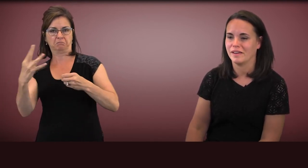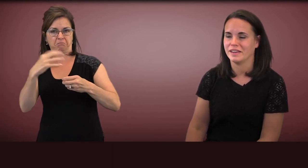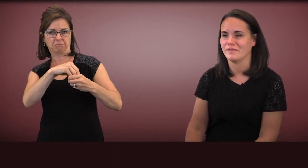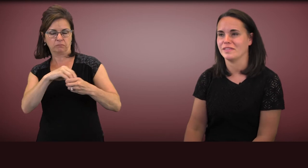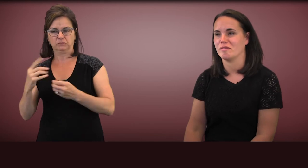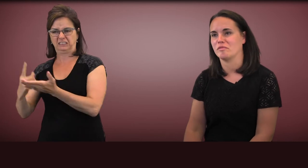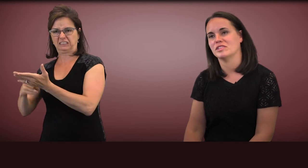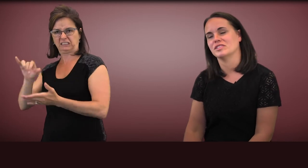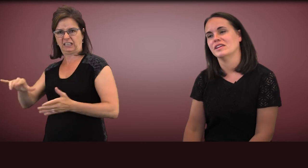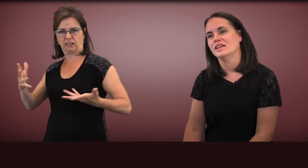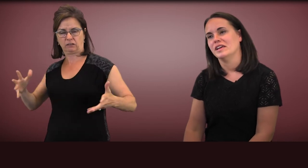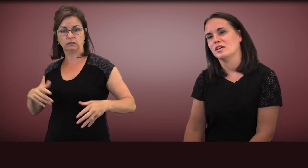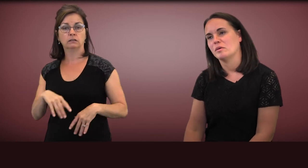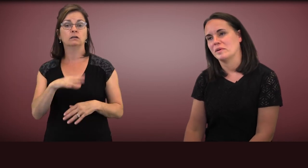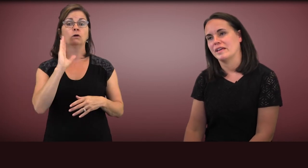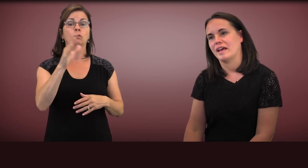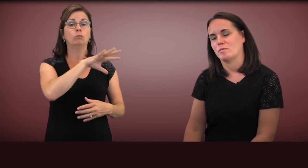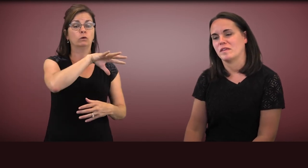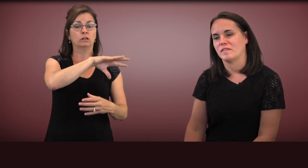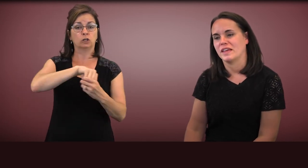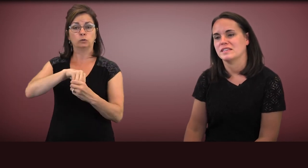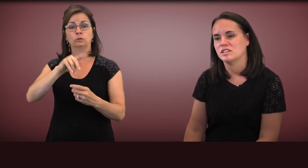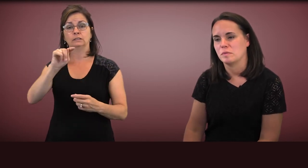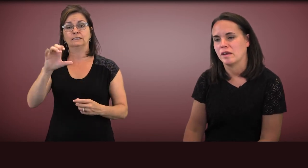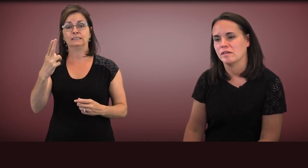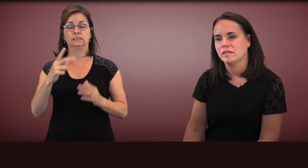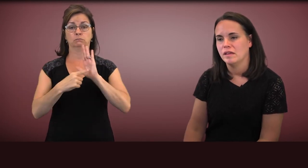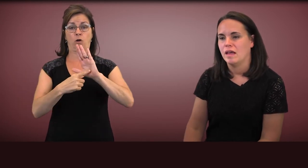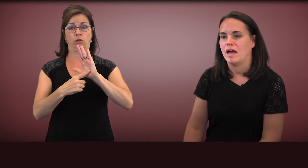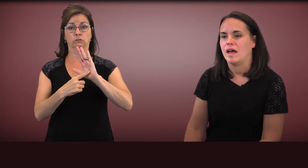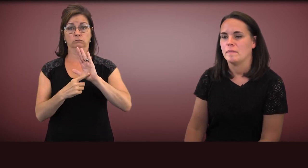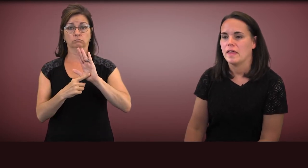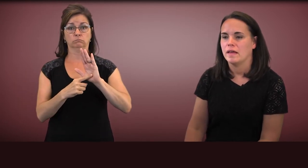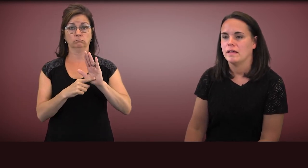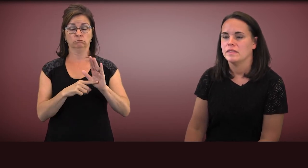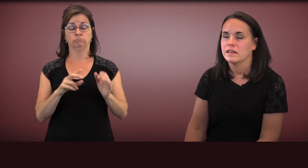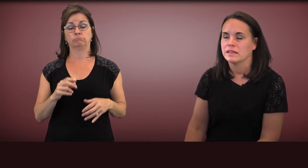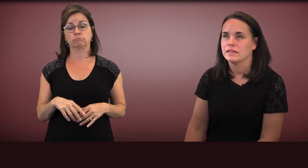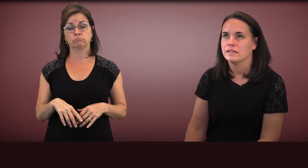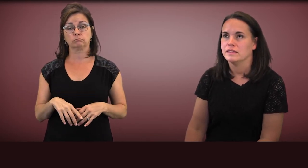and even some which incorporate aspects of that TEACCH model.